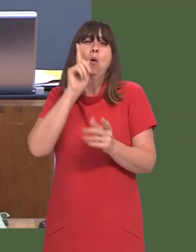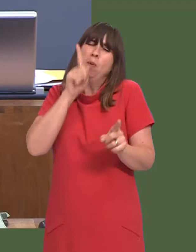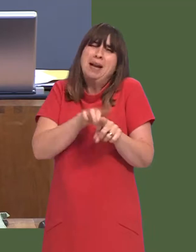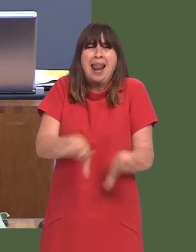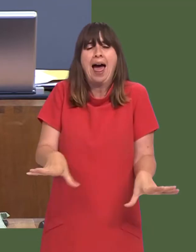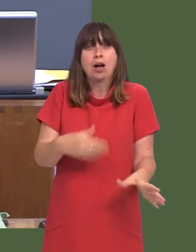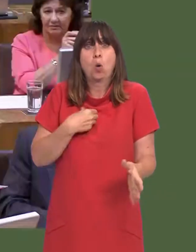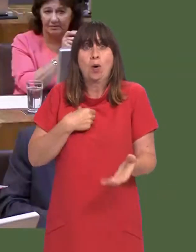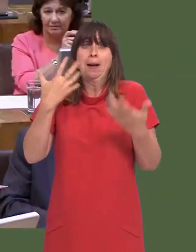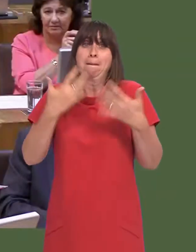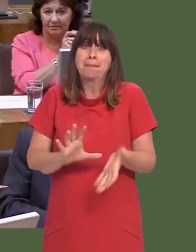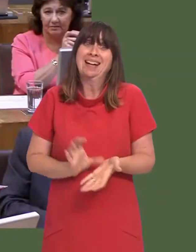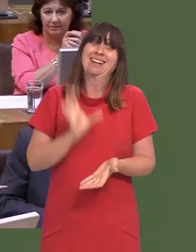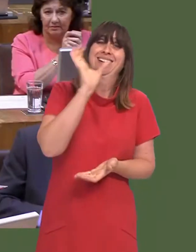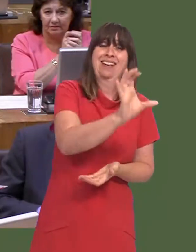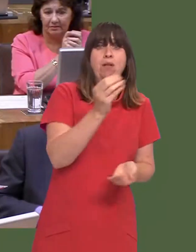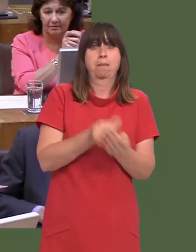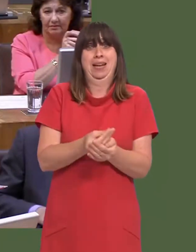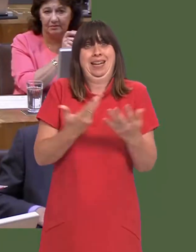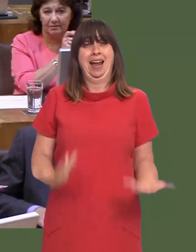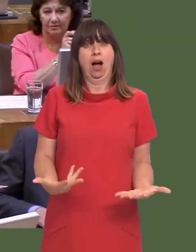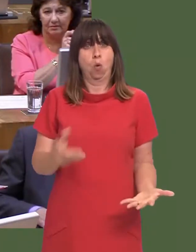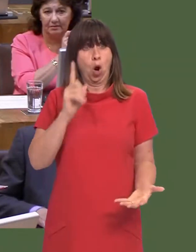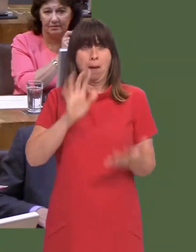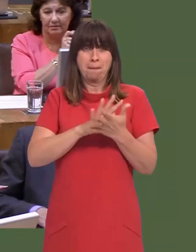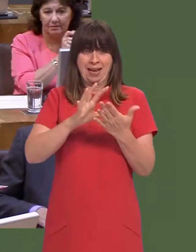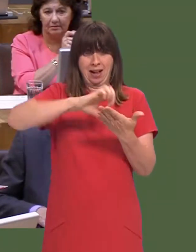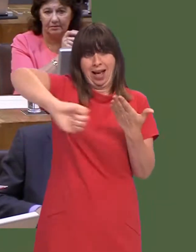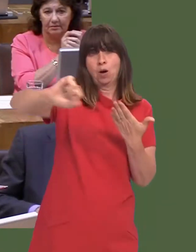be treated as if we had given the company money now.